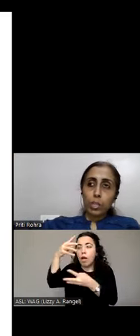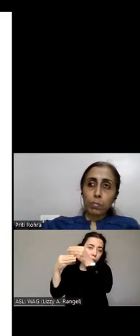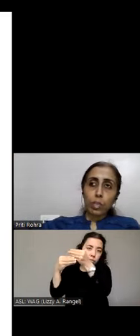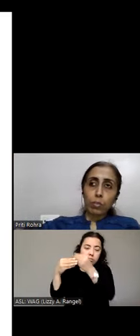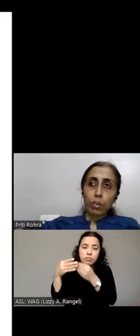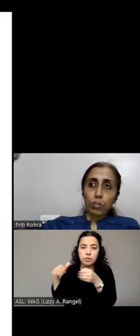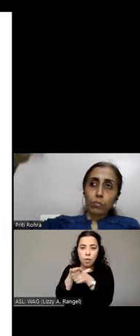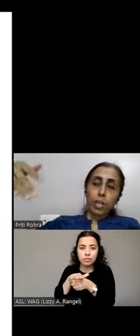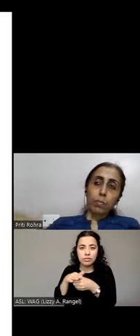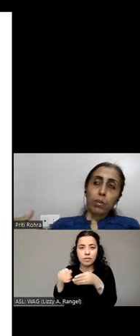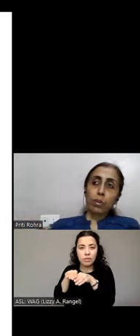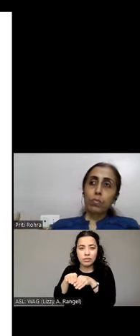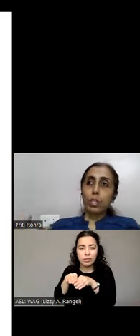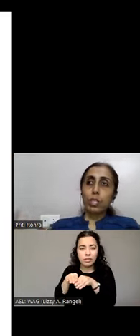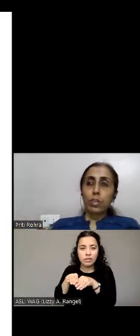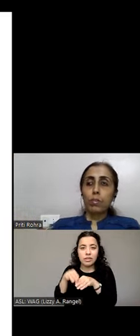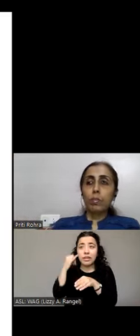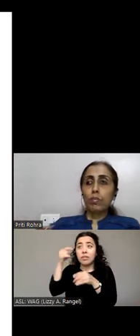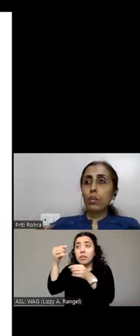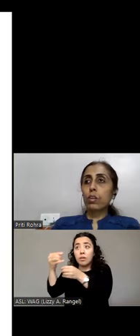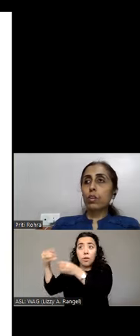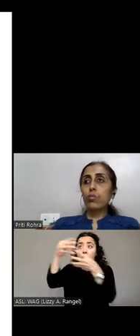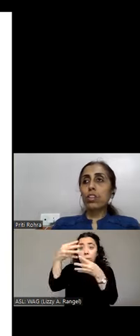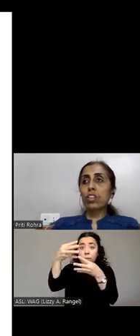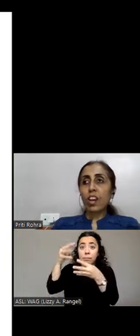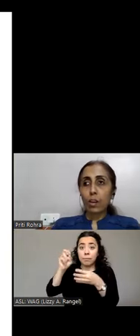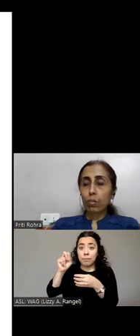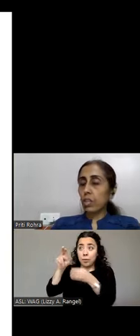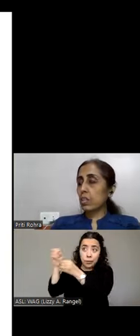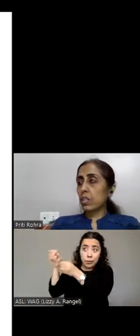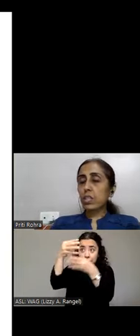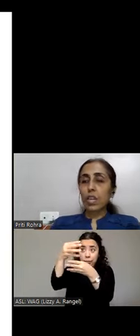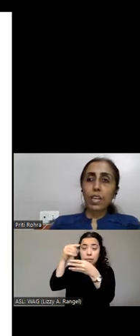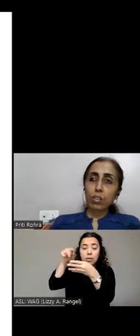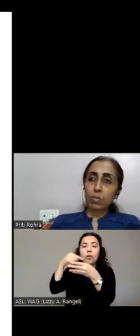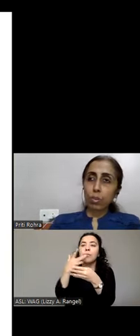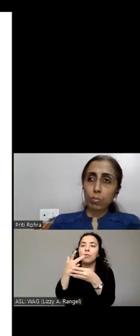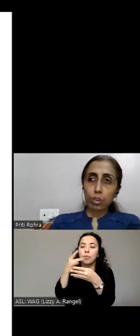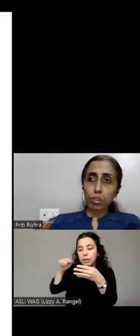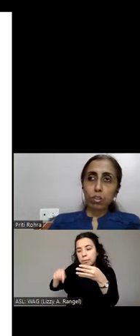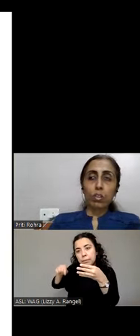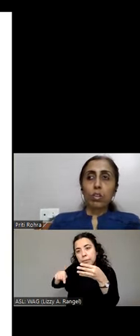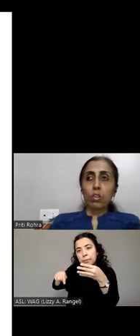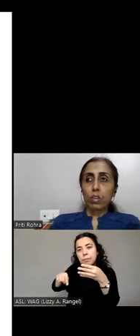the menu from that point onward you prefer using the arrow keys and cycling through the options.